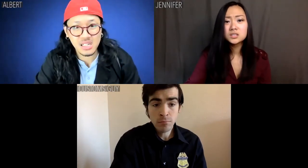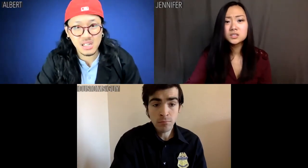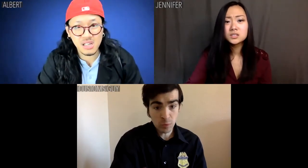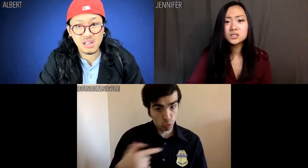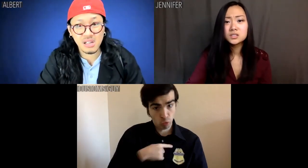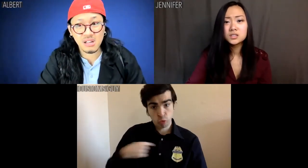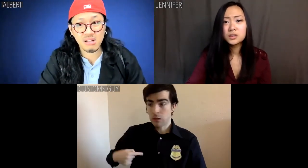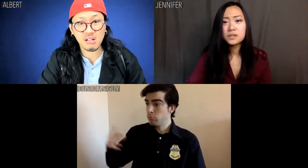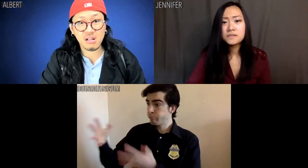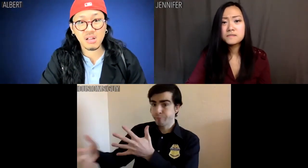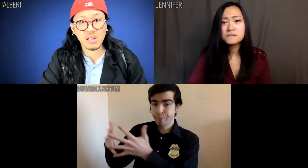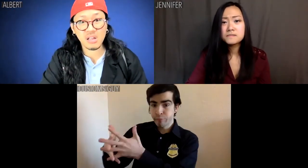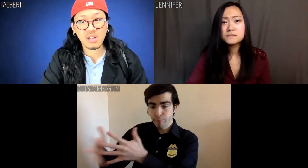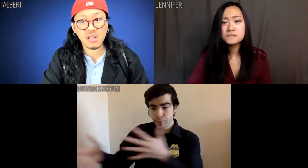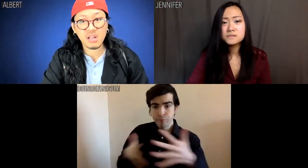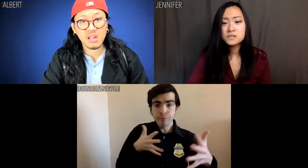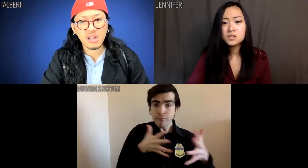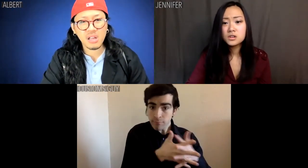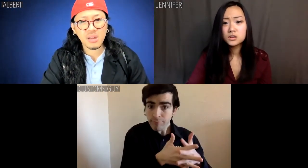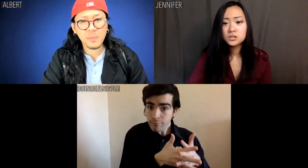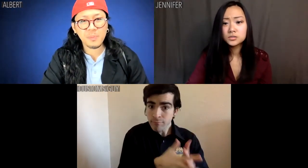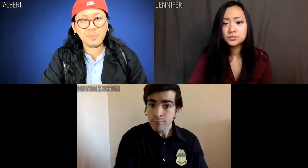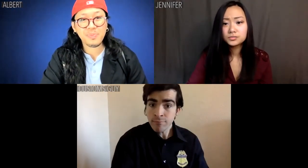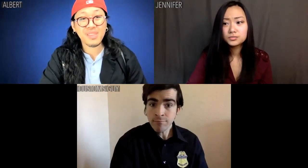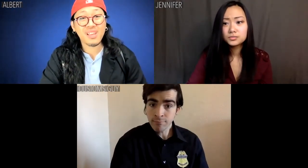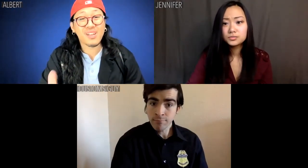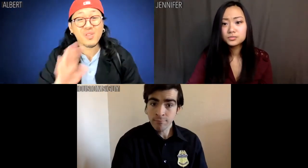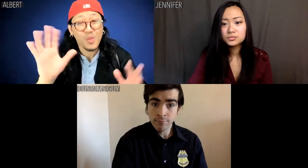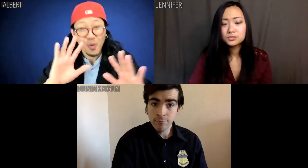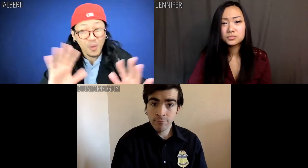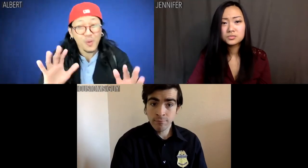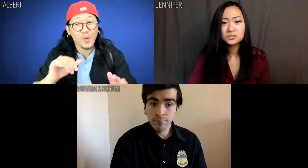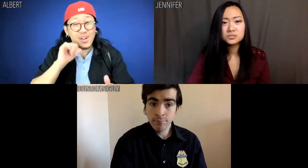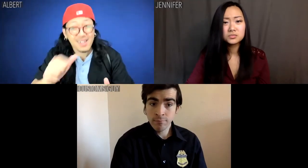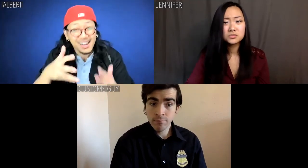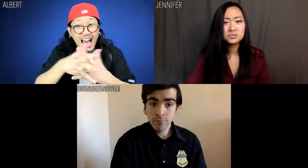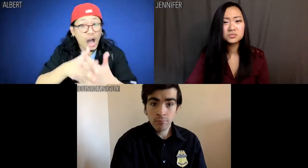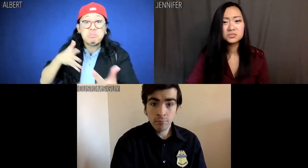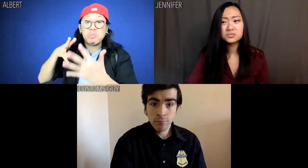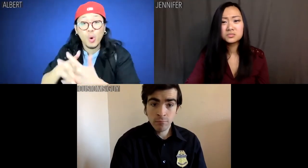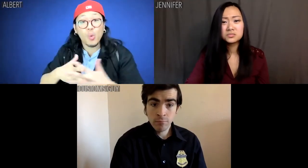Customs guy: Naturalized out of China. Albert: No, we're not naturalized.